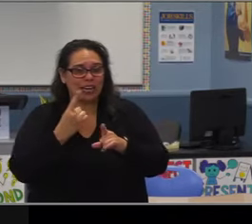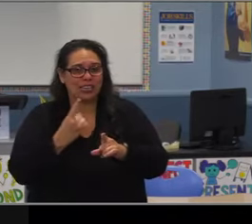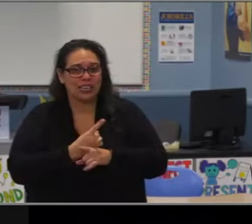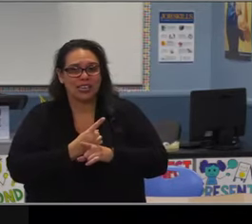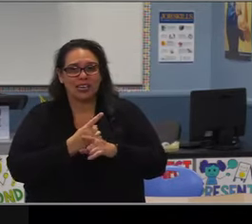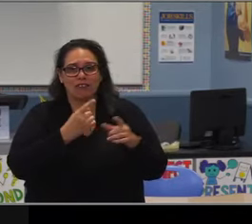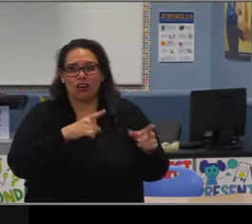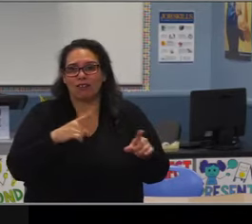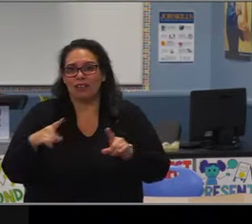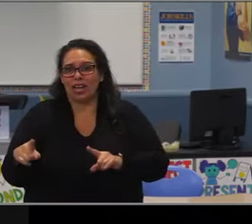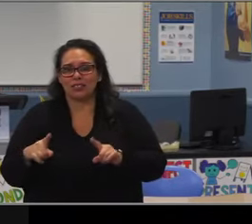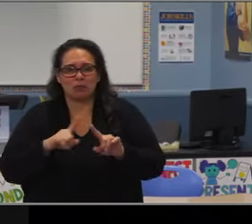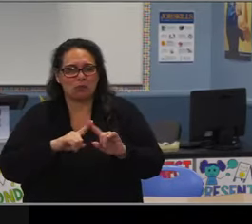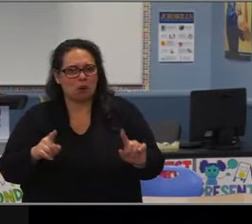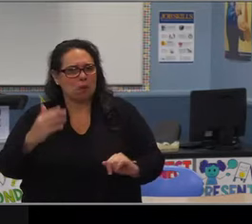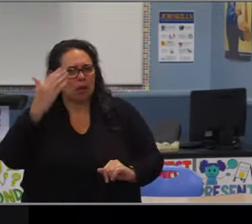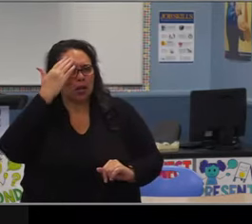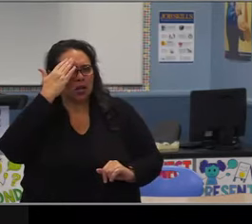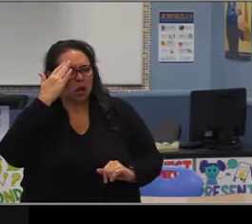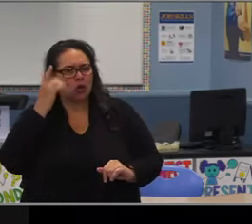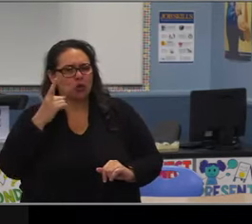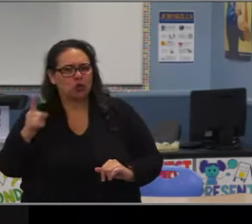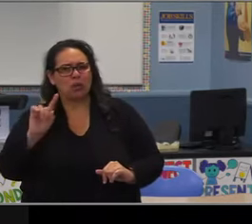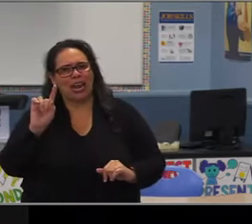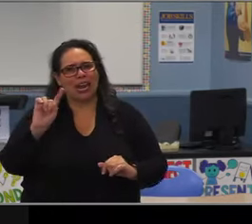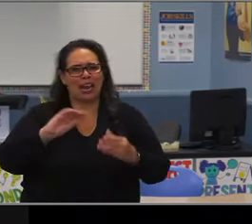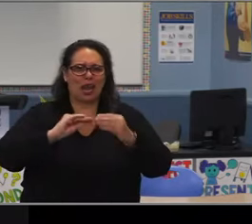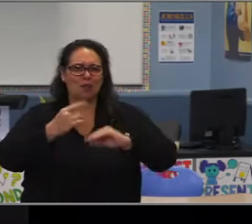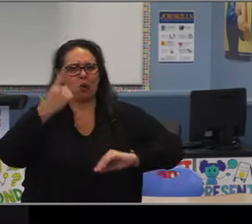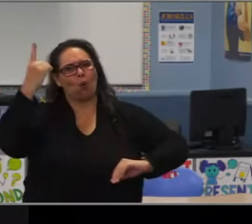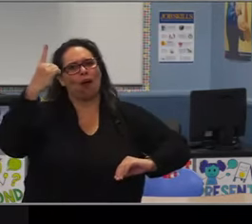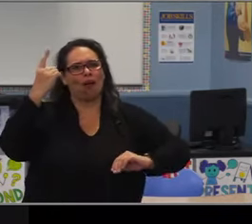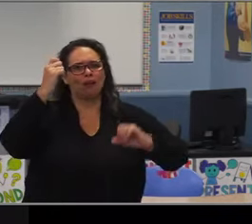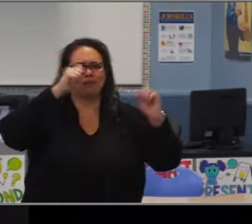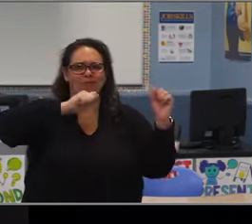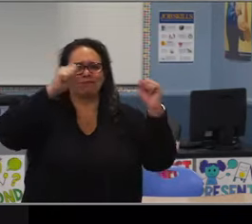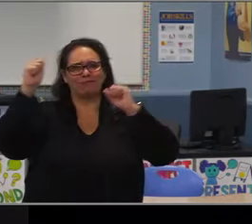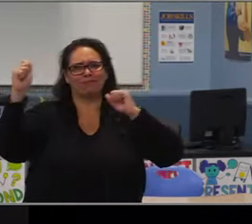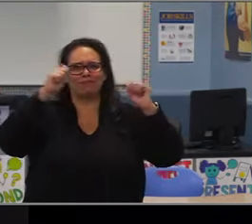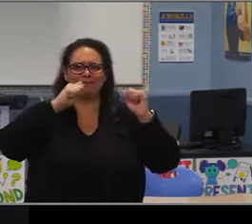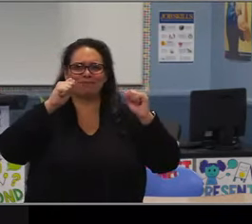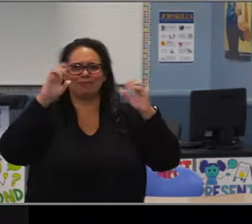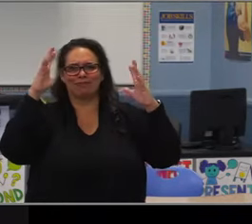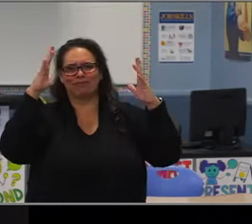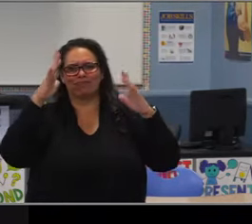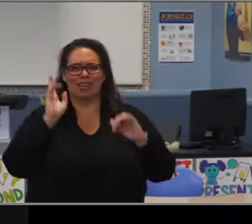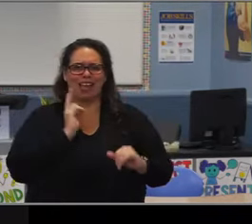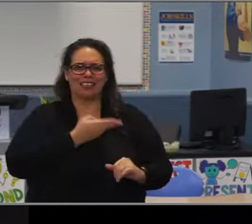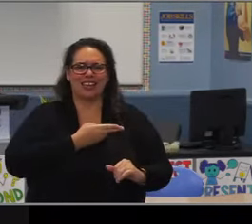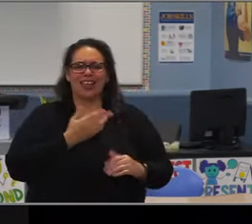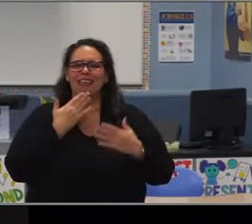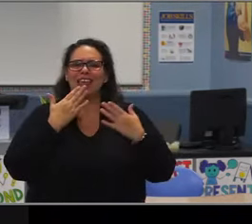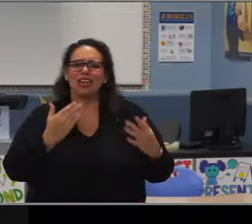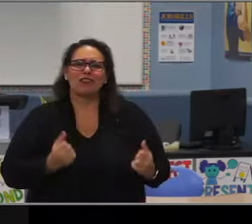Mr. Meyer It's been a wonderful to get to know you over the years you've been on the board. I've always appreciated your candor, your honesty,